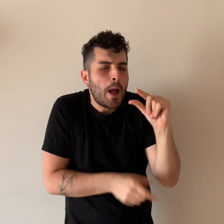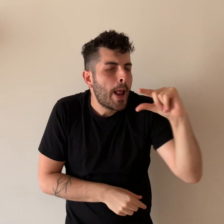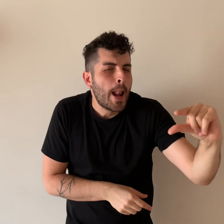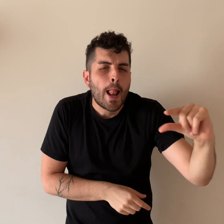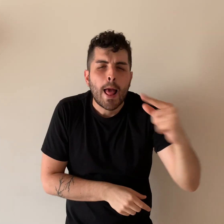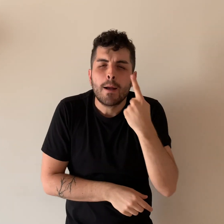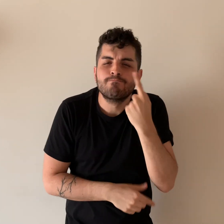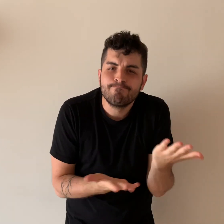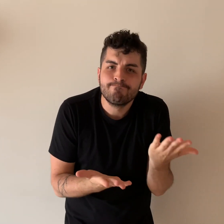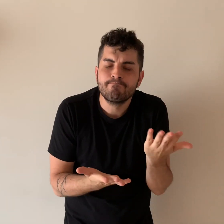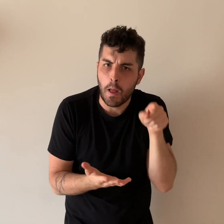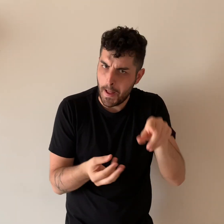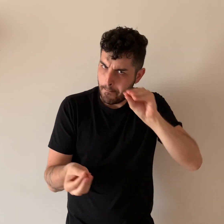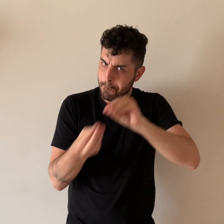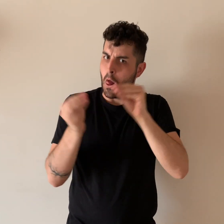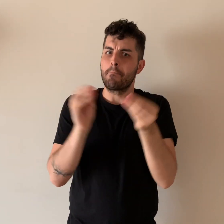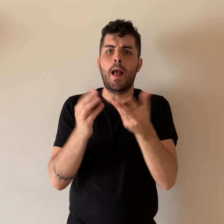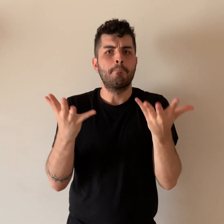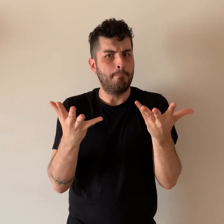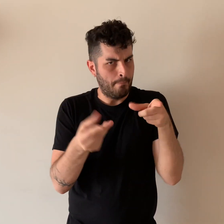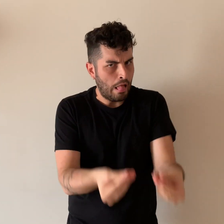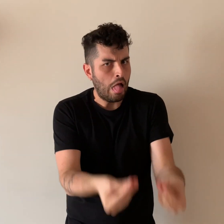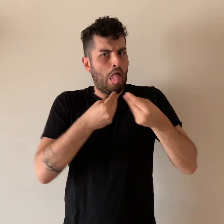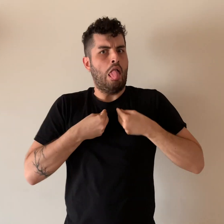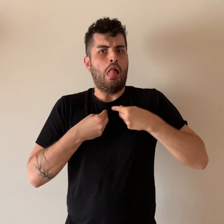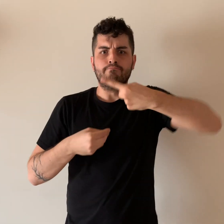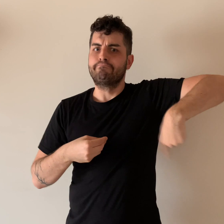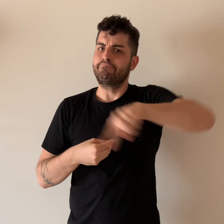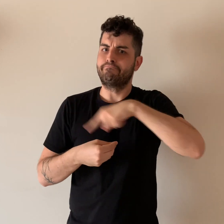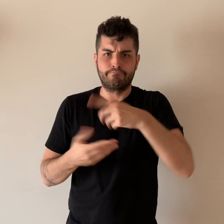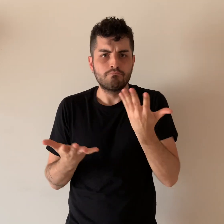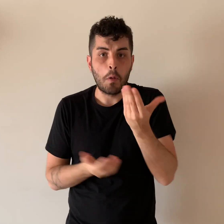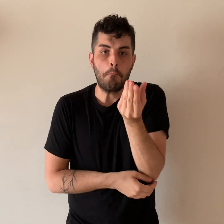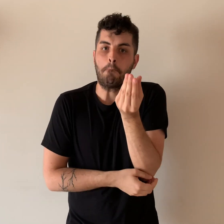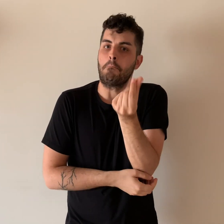is too small to understand. Are those issues worth the trouble,